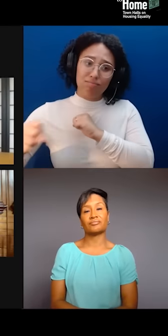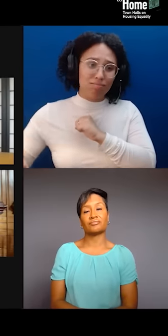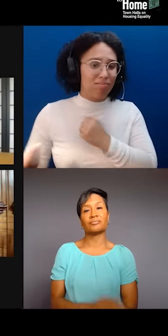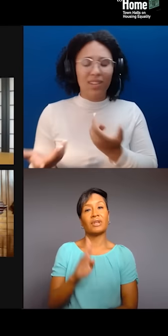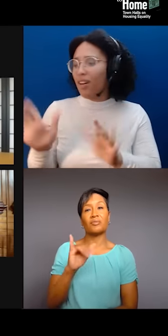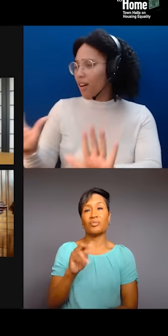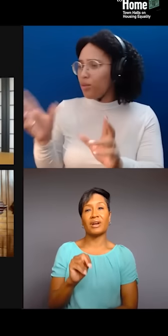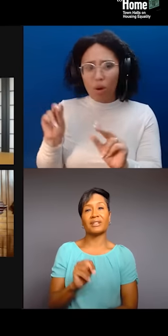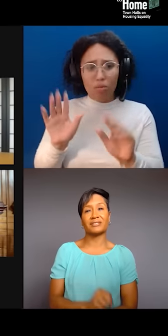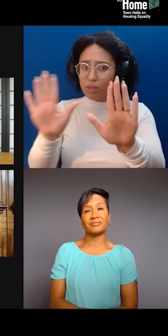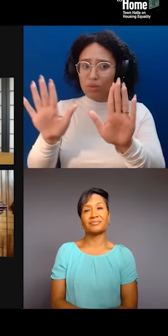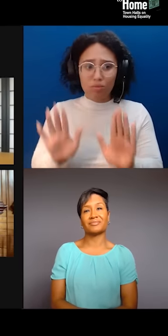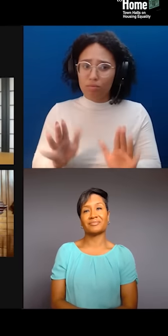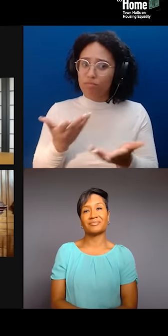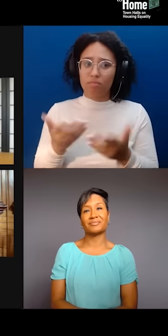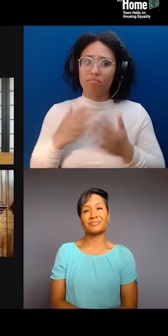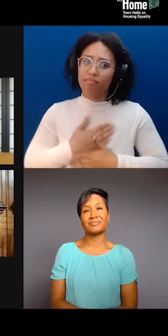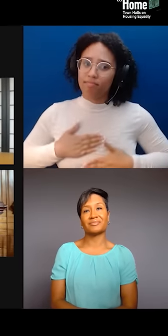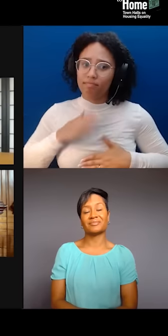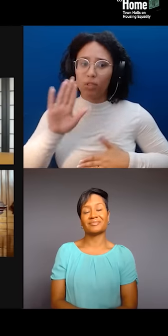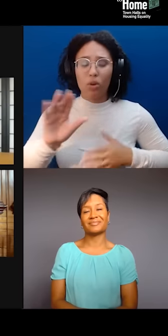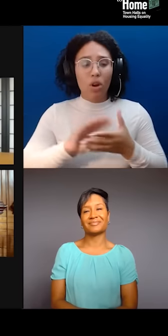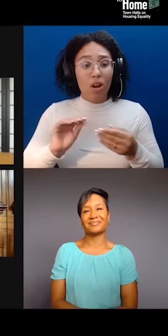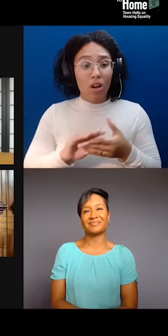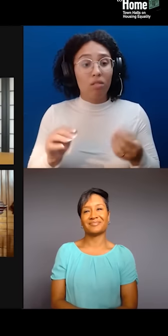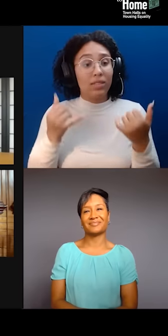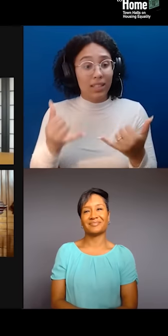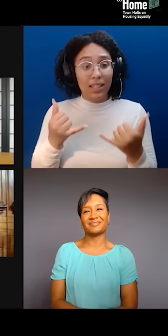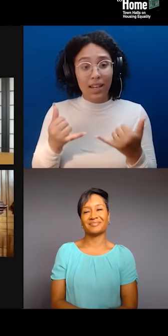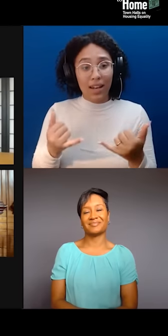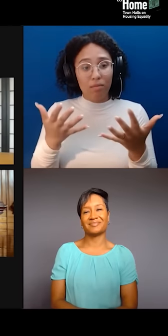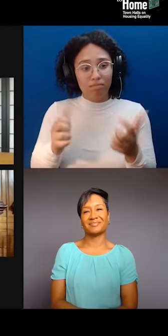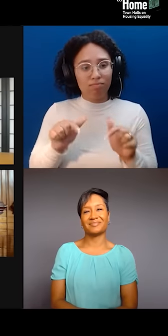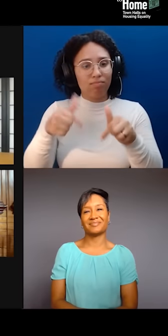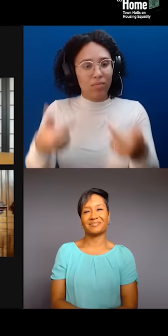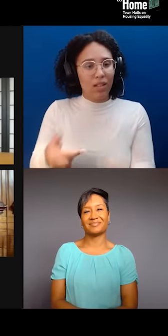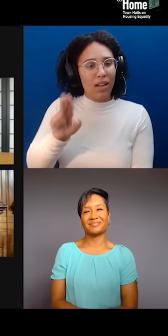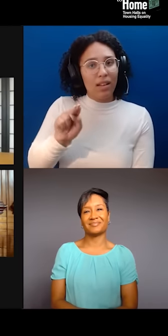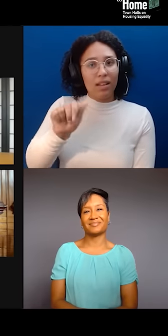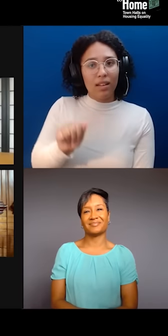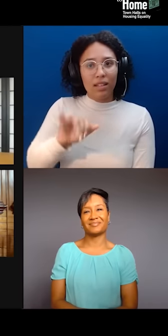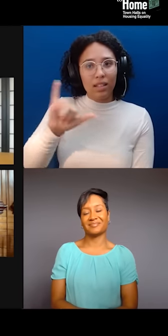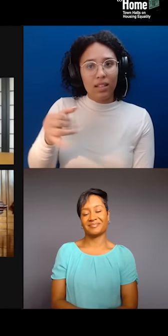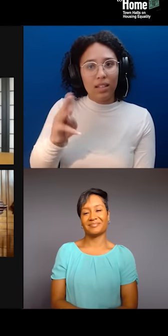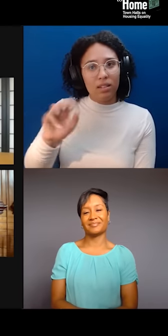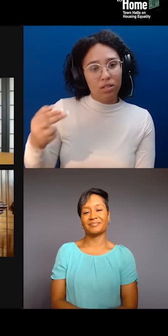Najmah, I wanna bring into the conversation, and I'm realizing that... I actually have three questions for you.